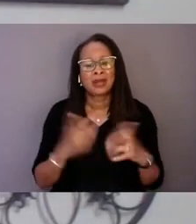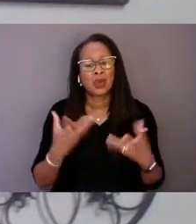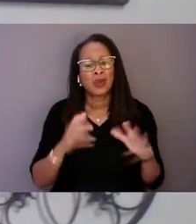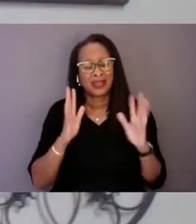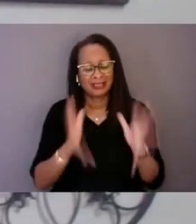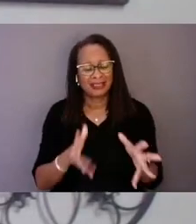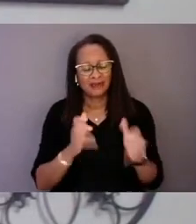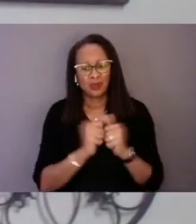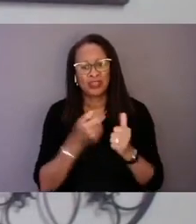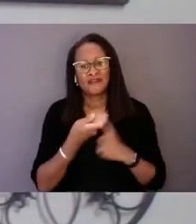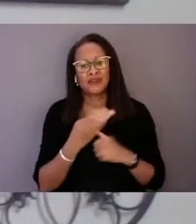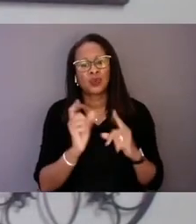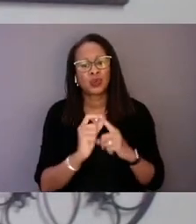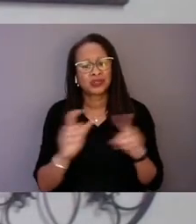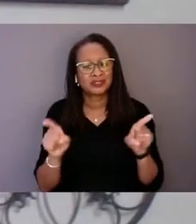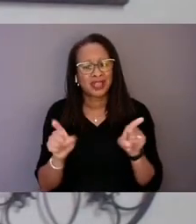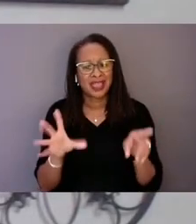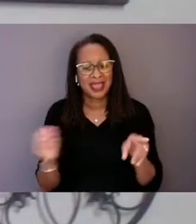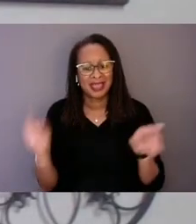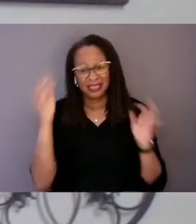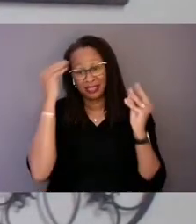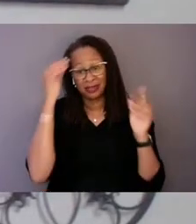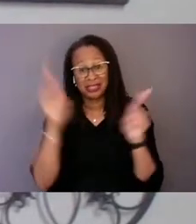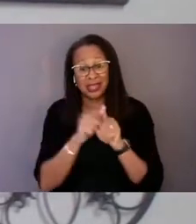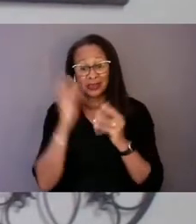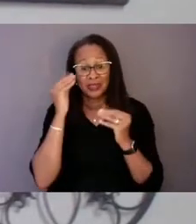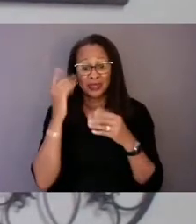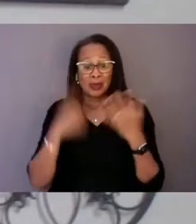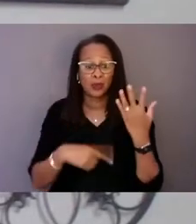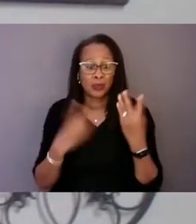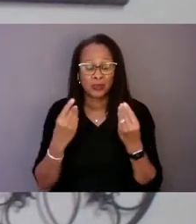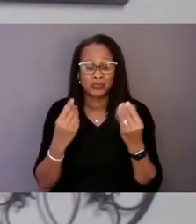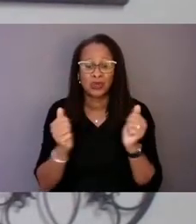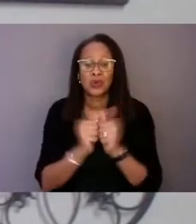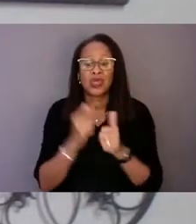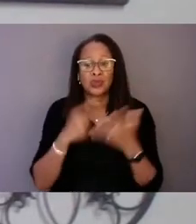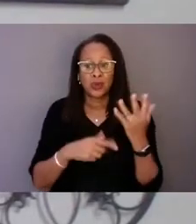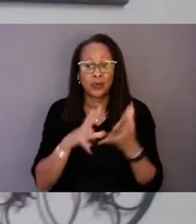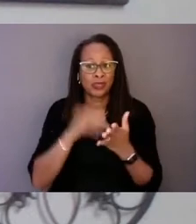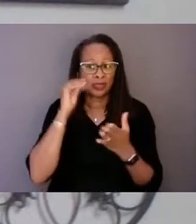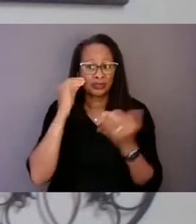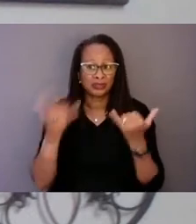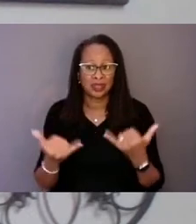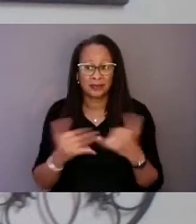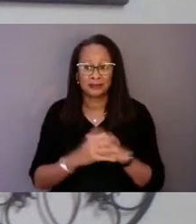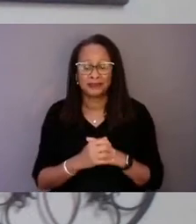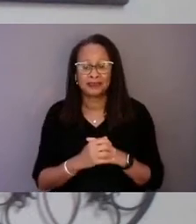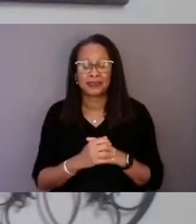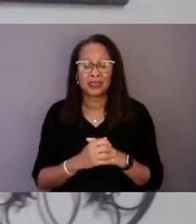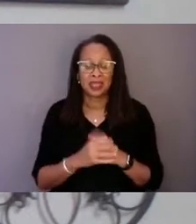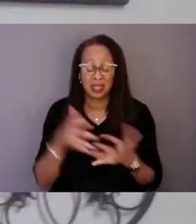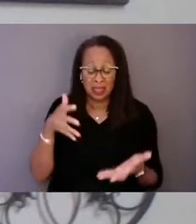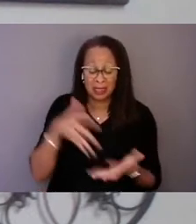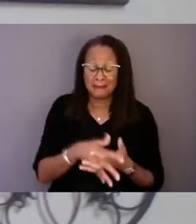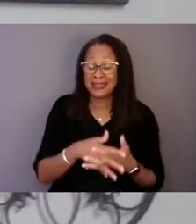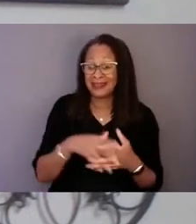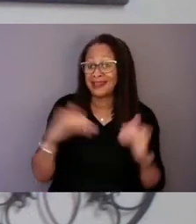as we think about what we do with what we learned today. Embedding equity into 988 is about saving lives,